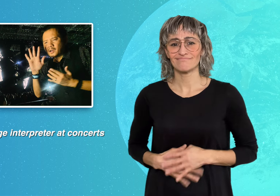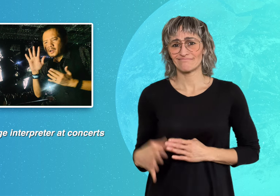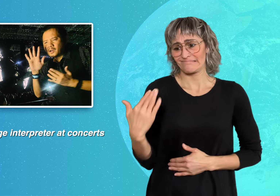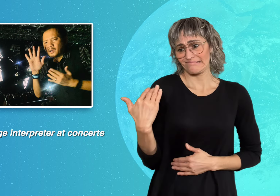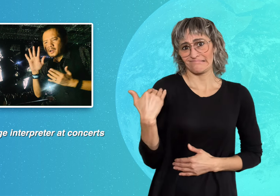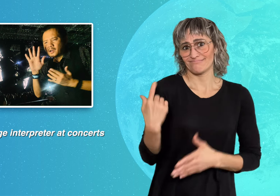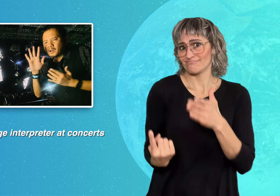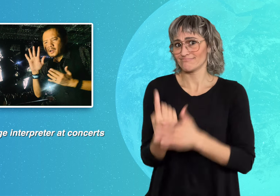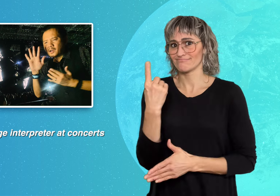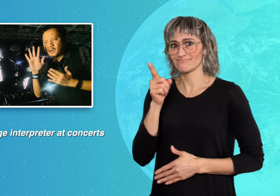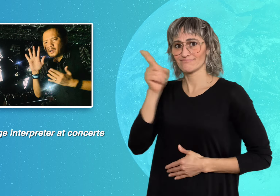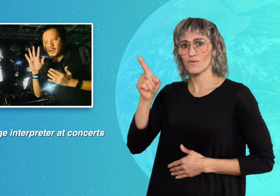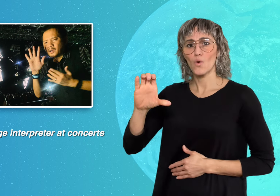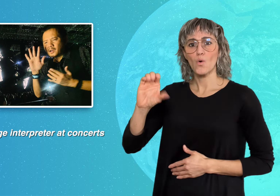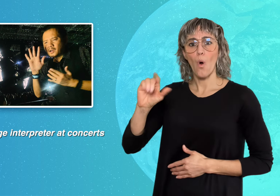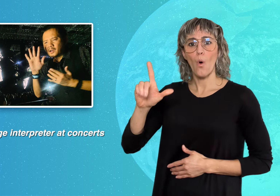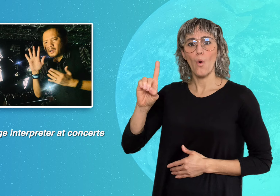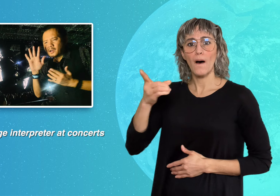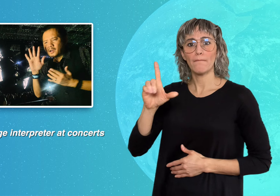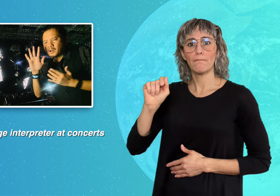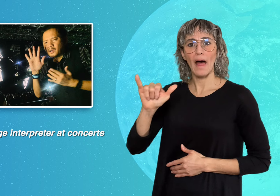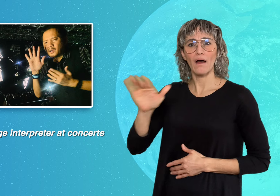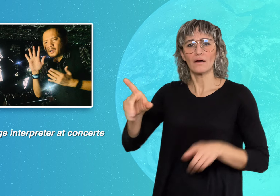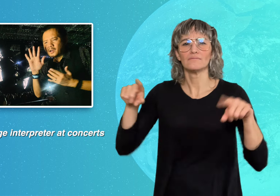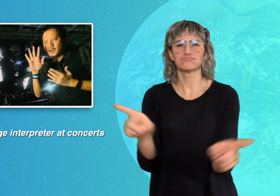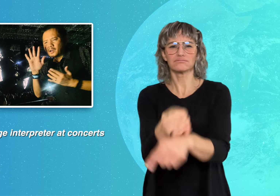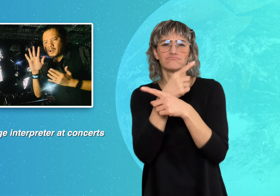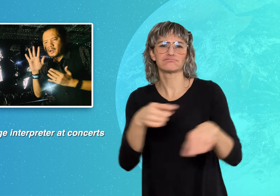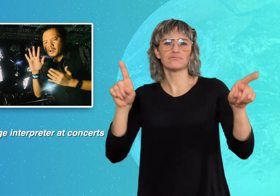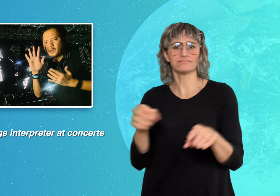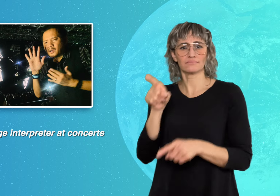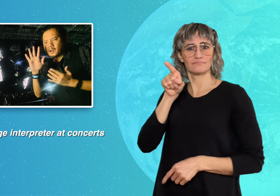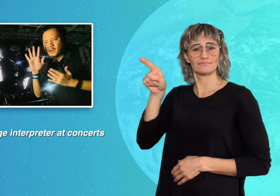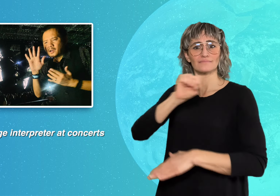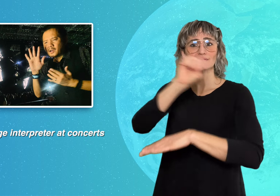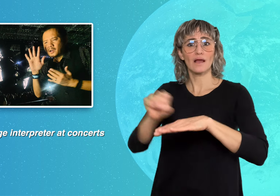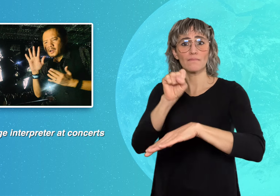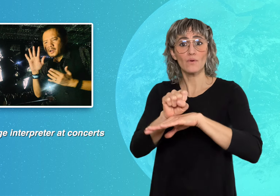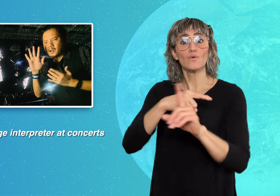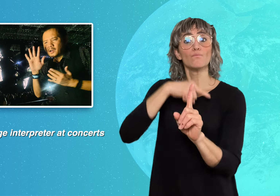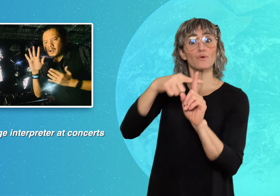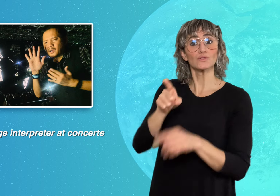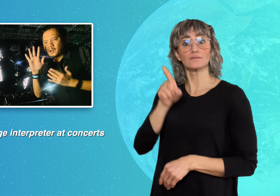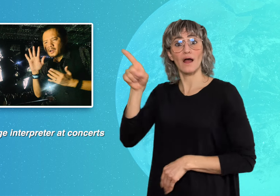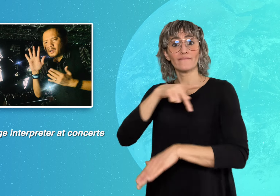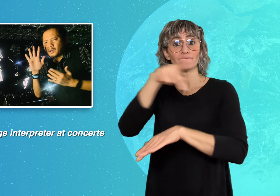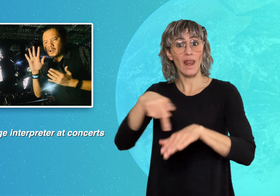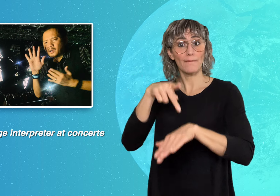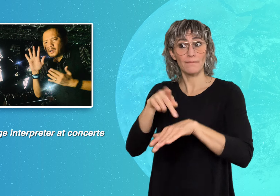Recent Coldplay concerts in Singapore and the Philippines brought